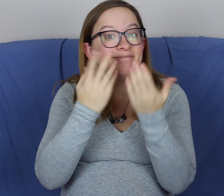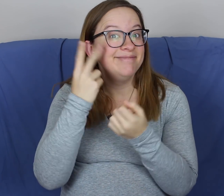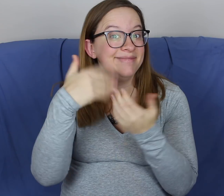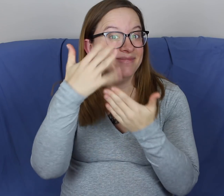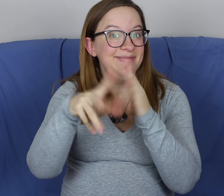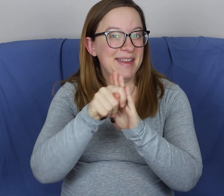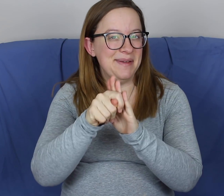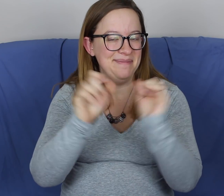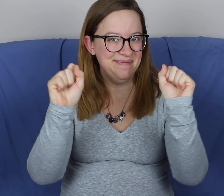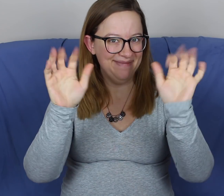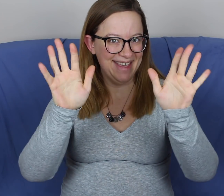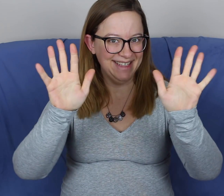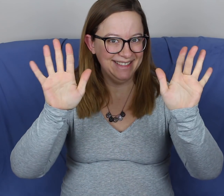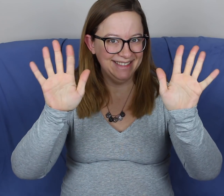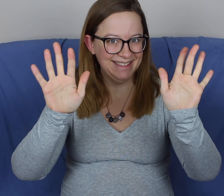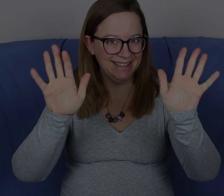Thank so much and see you in the next video. Bye!